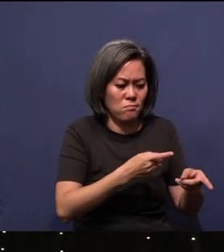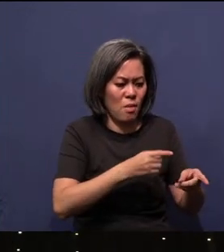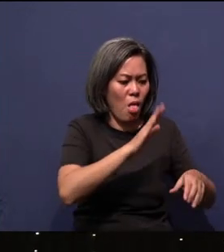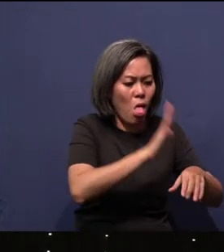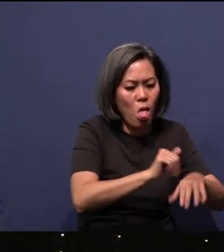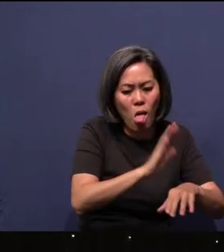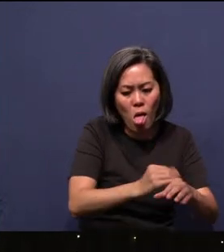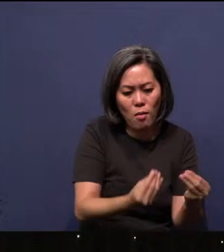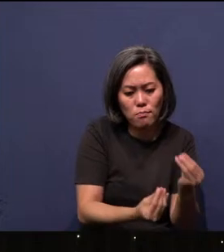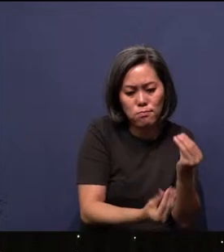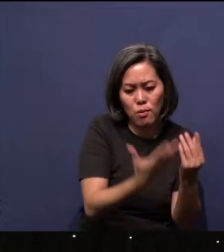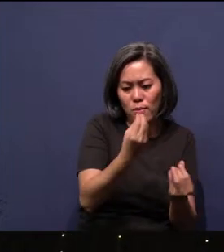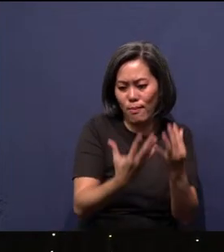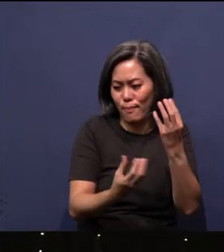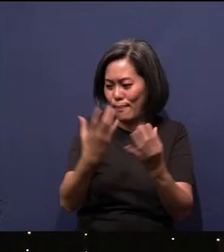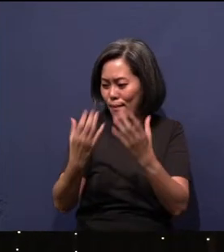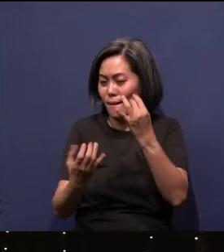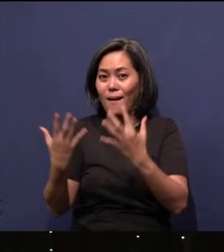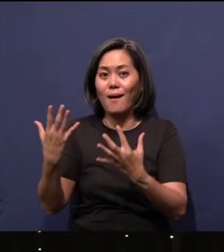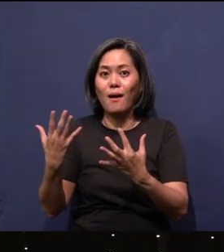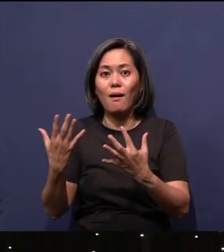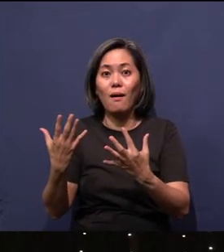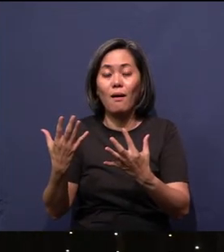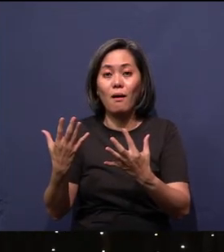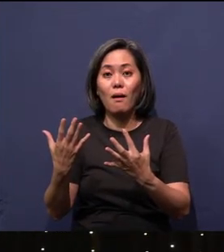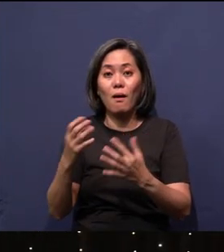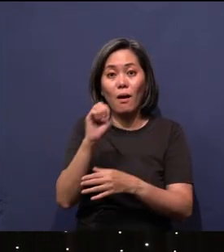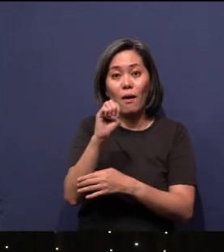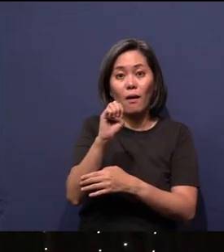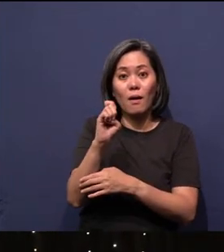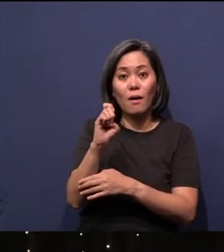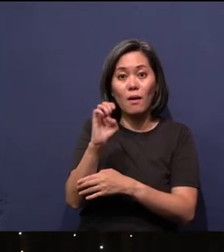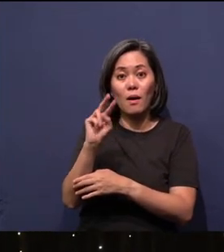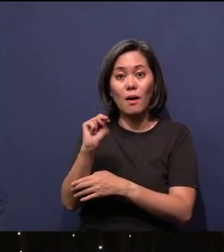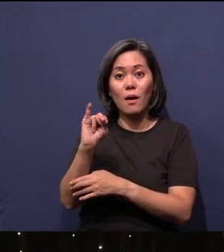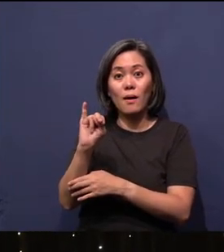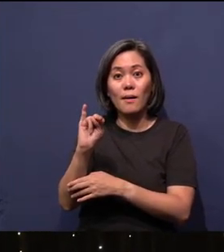existence. Ex nihilo - from nothing He created something.